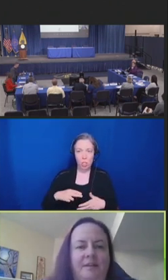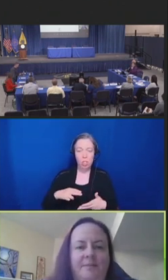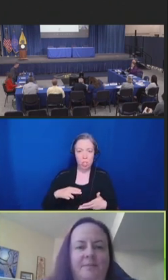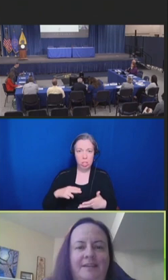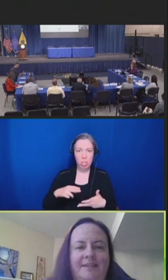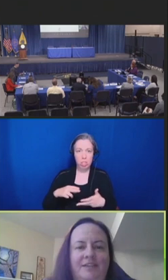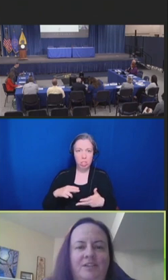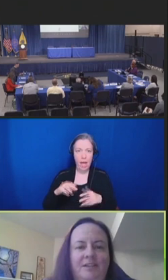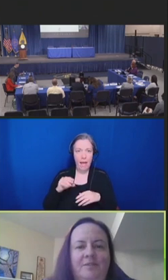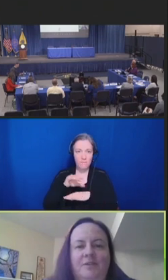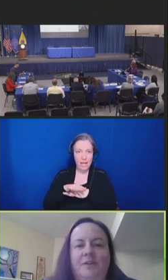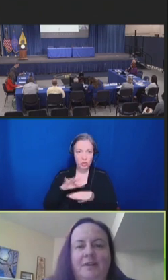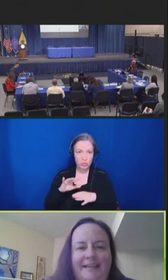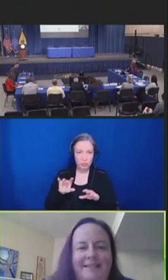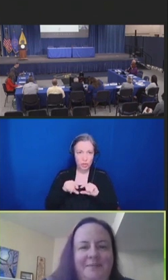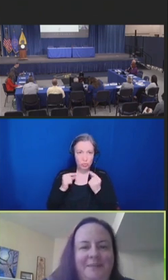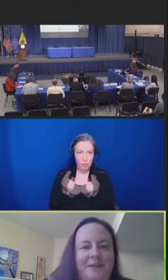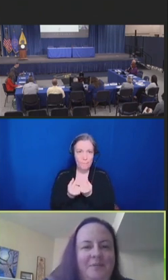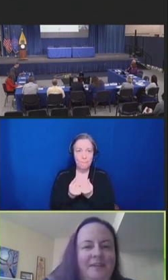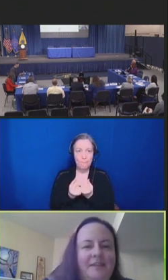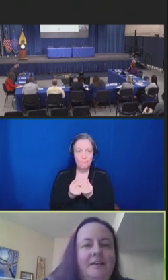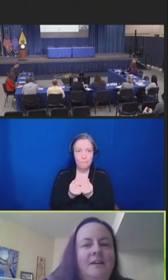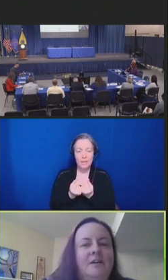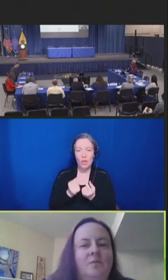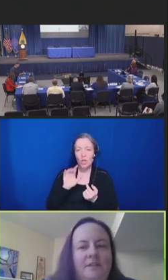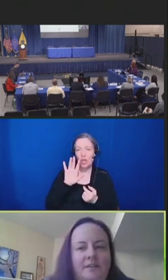on Immunization, so you're ACIP equivalent.